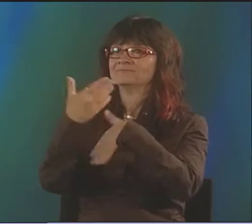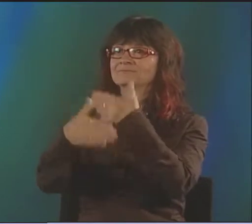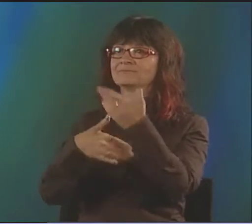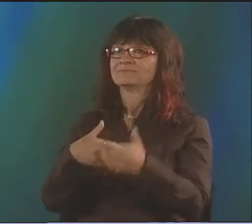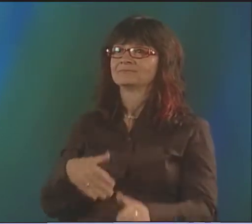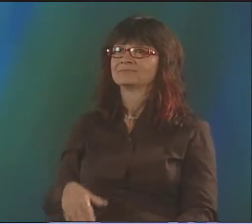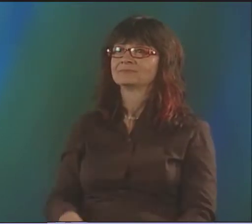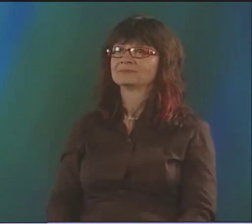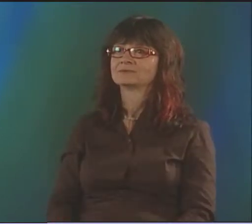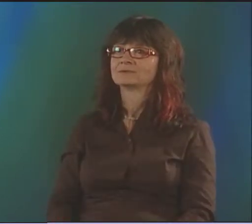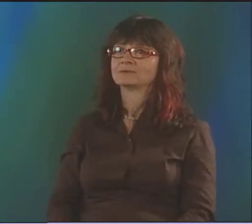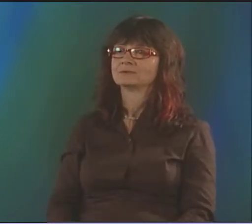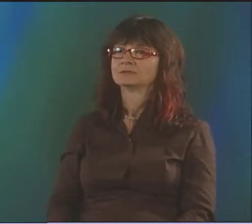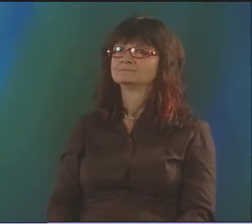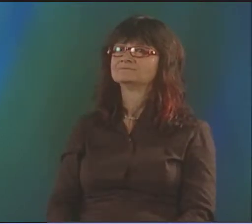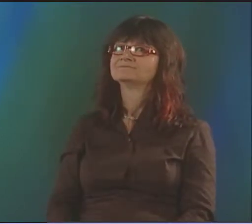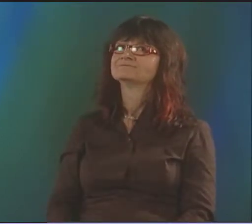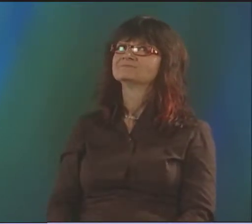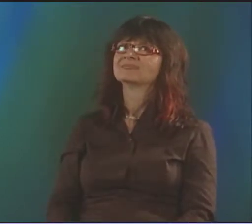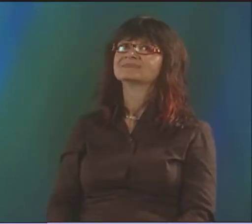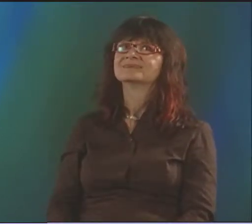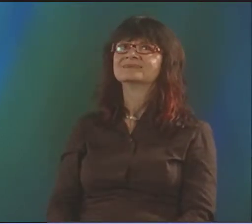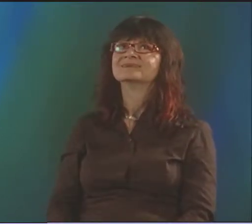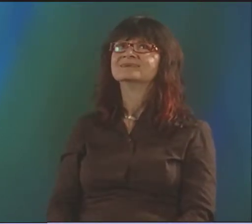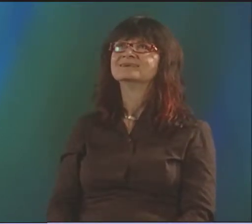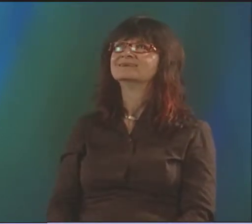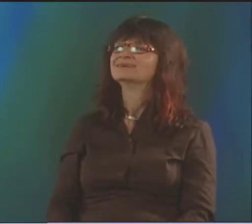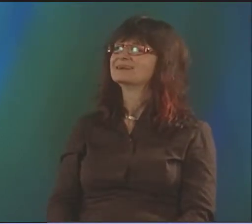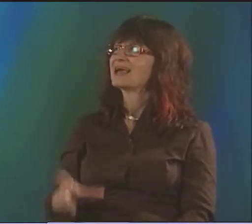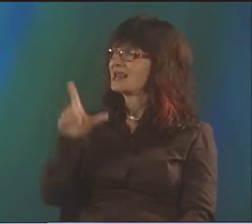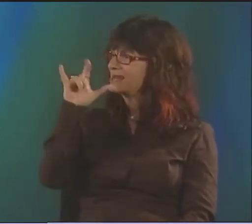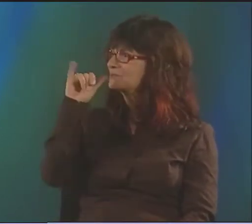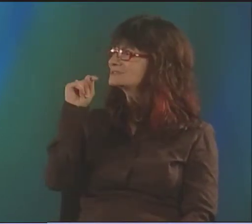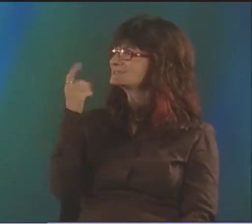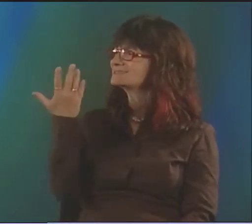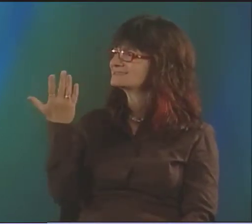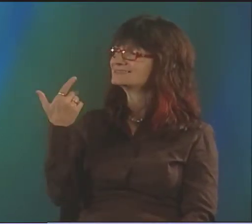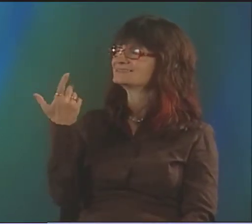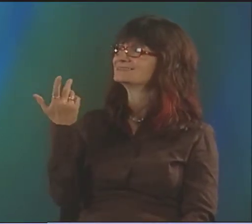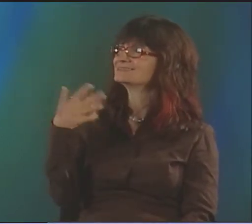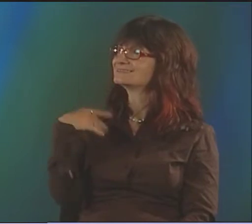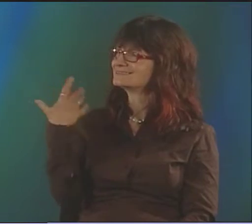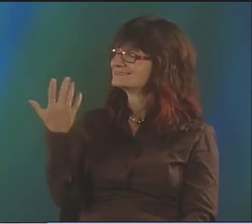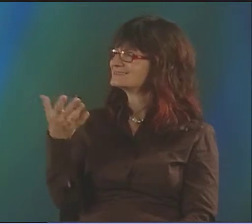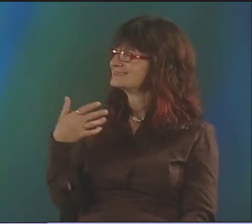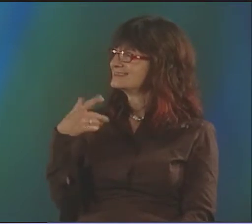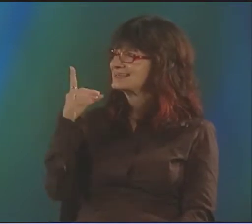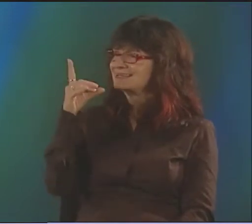SO WE WERE USING LITERATURE AS A STIMULUS MATERIAL TO SIGN CREATIVELY.